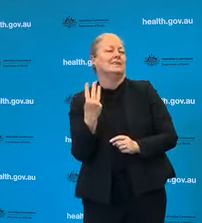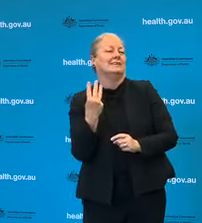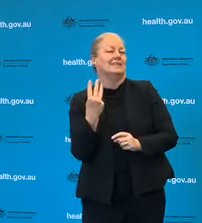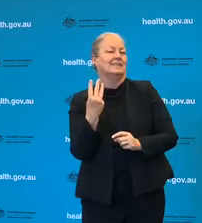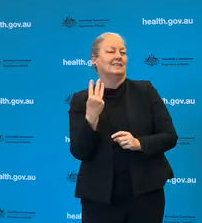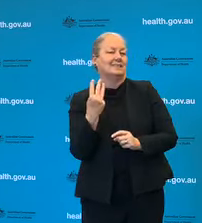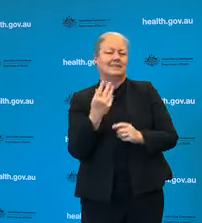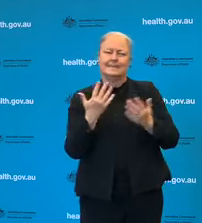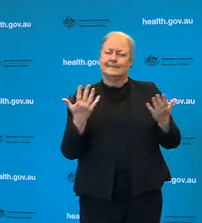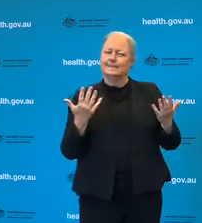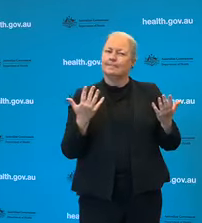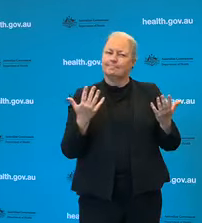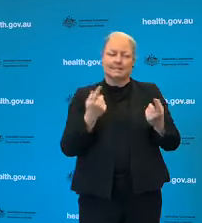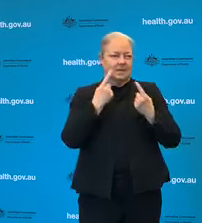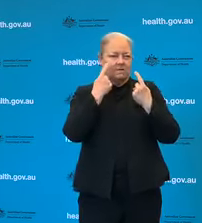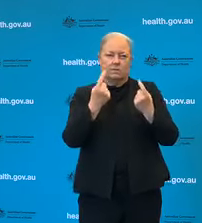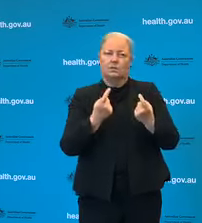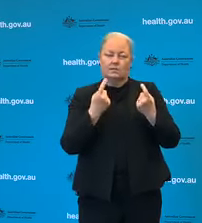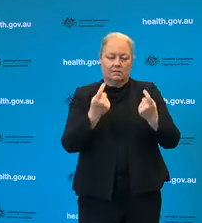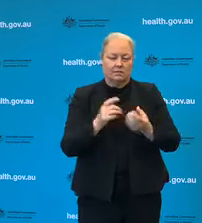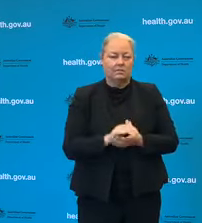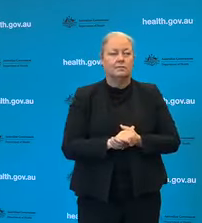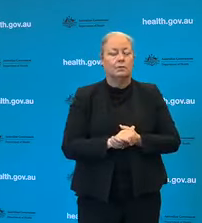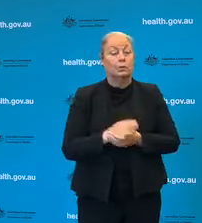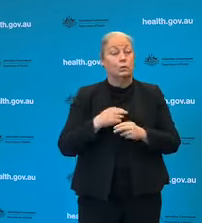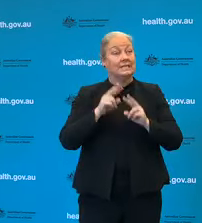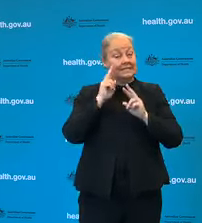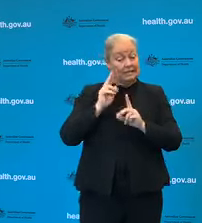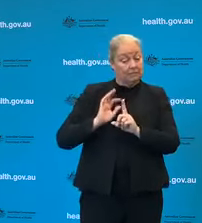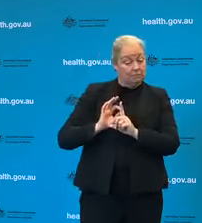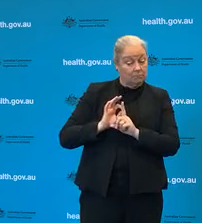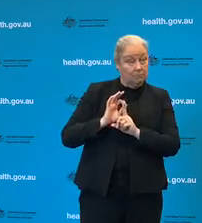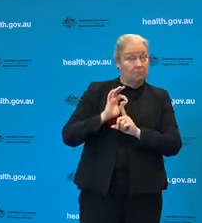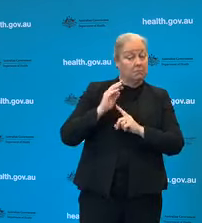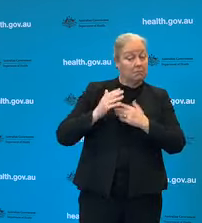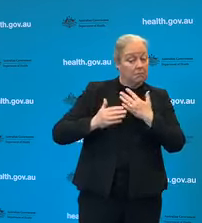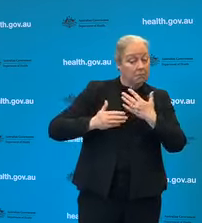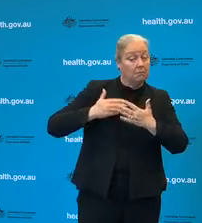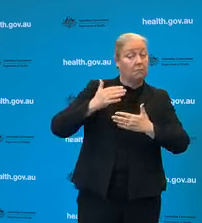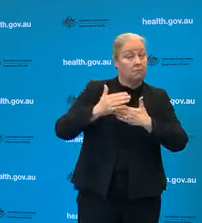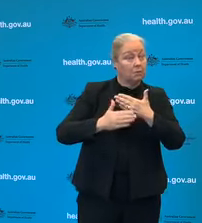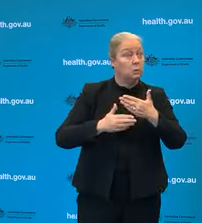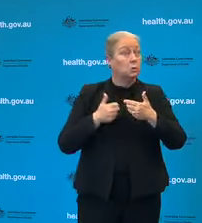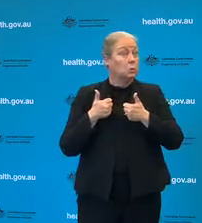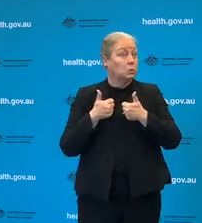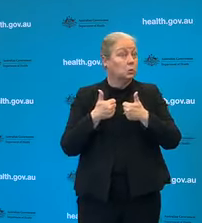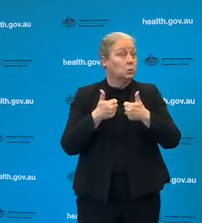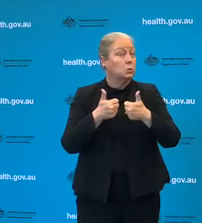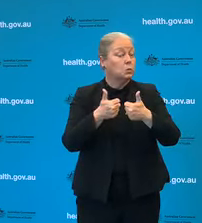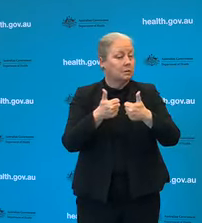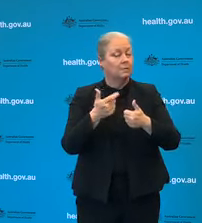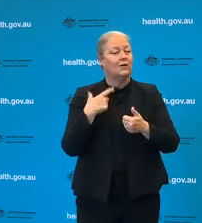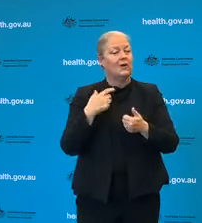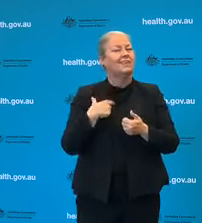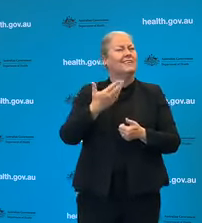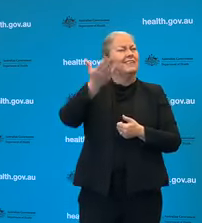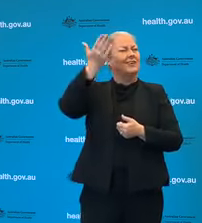It is a light at the end of the tunnel that we're starting to see of course with those numbers at 116